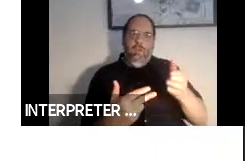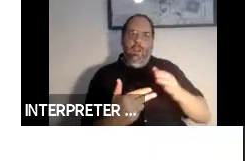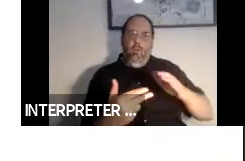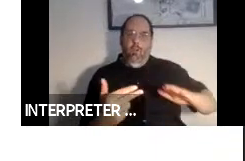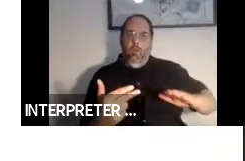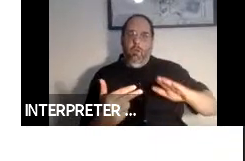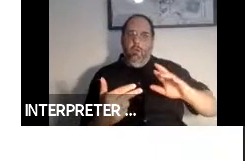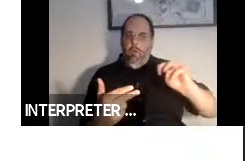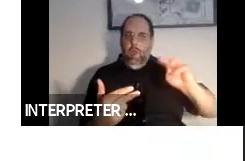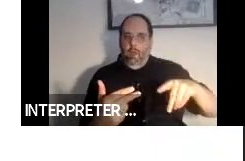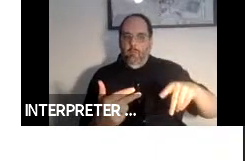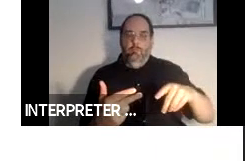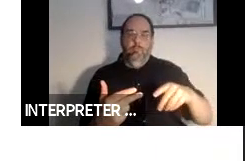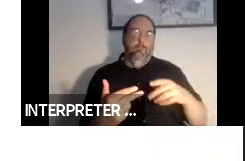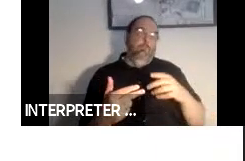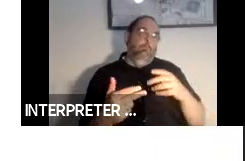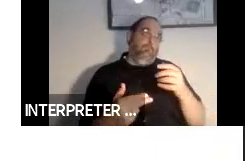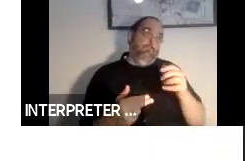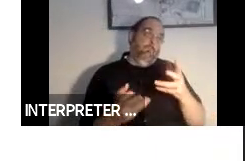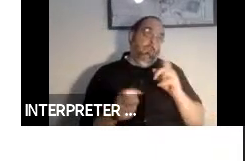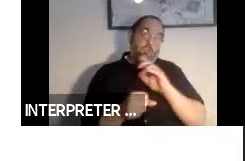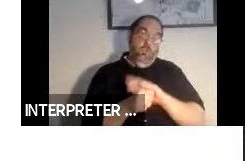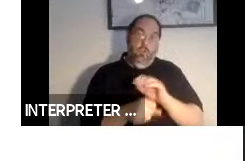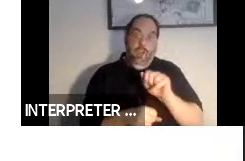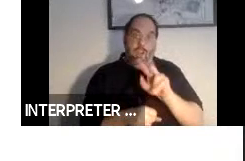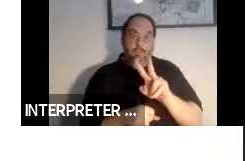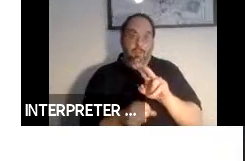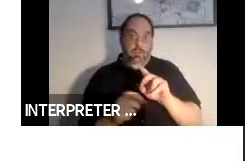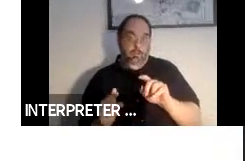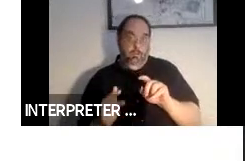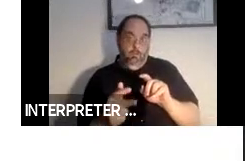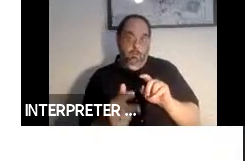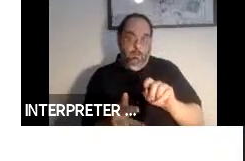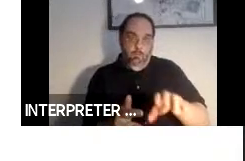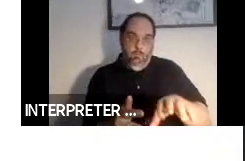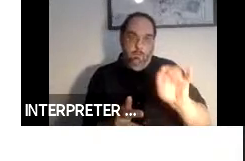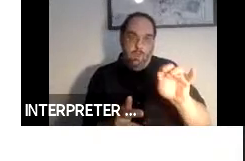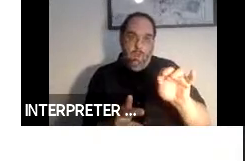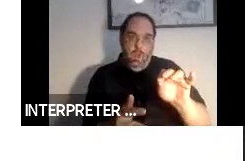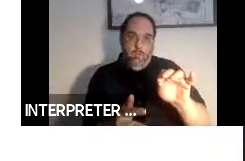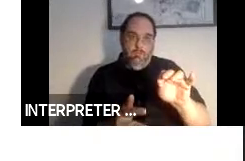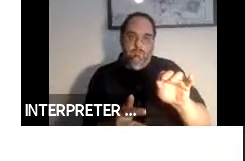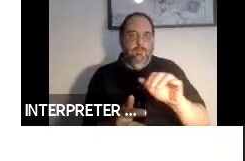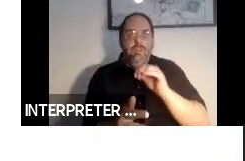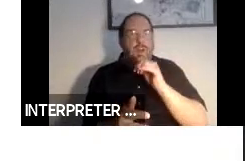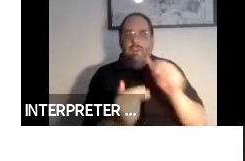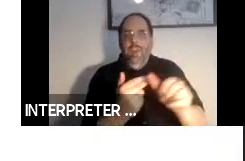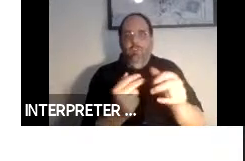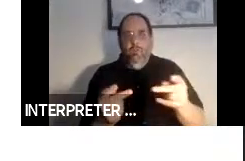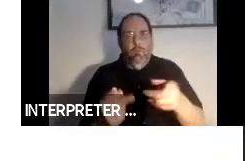You want to make sure that where you are picking them up is not somewhere dangerous. You have to be